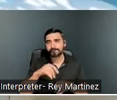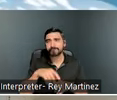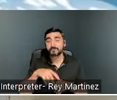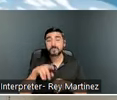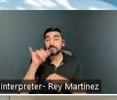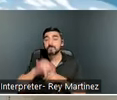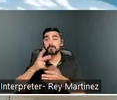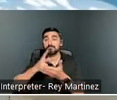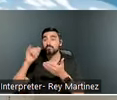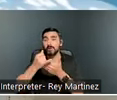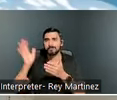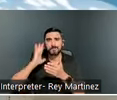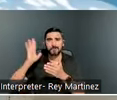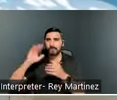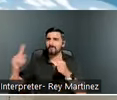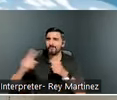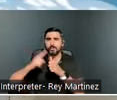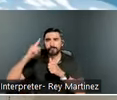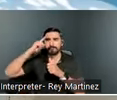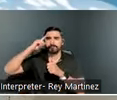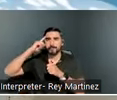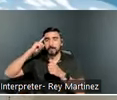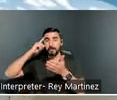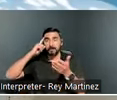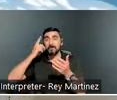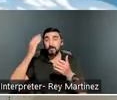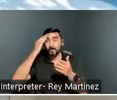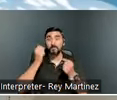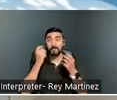we were thinking, we know that a lot of our survivors are out on the streets. How can